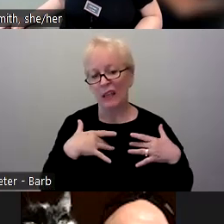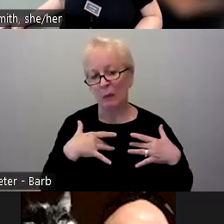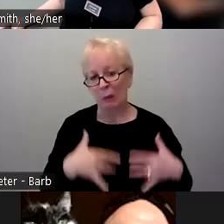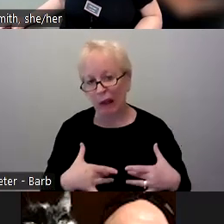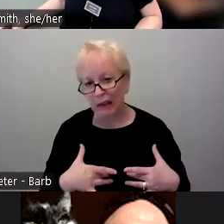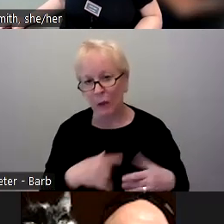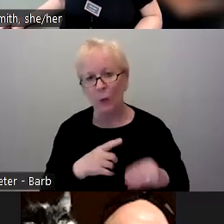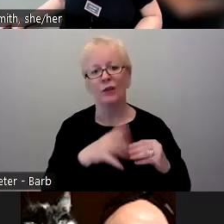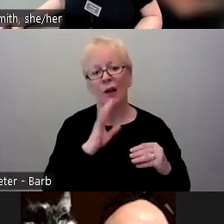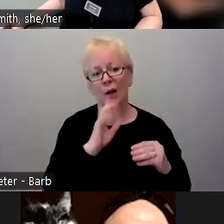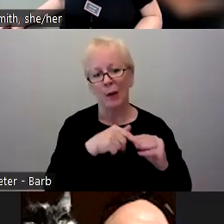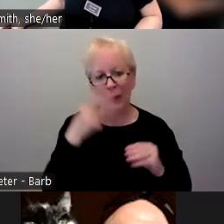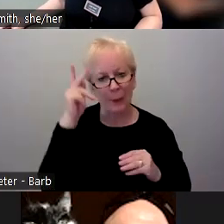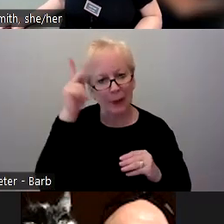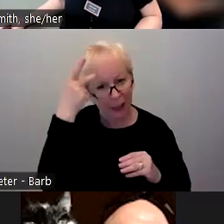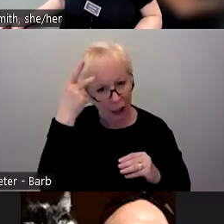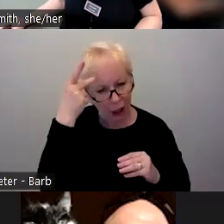and things, and talking about funding.